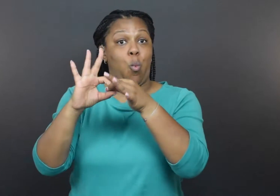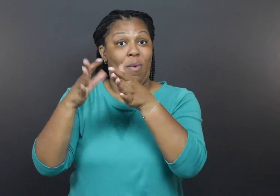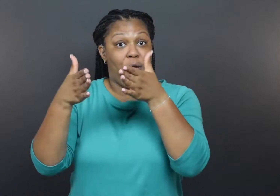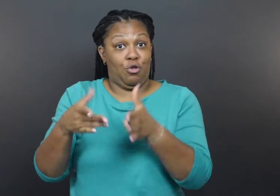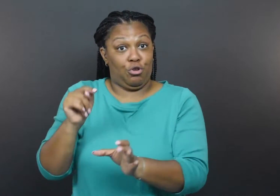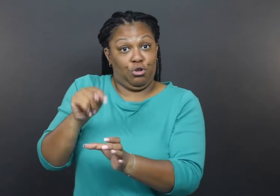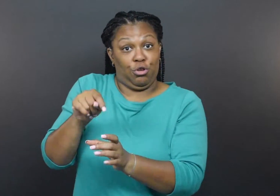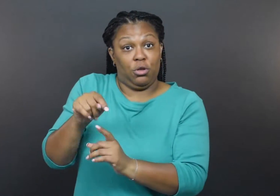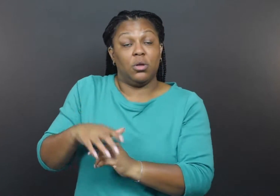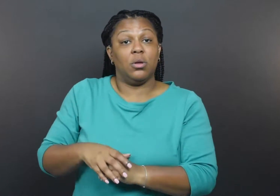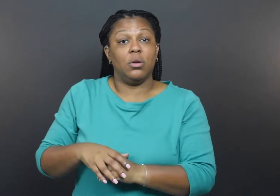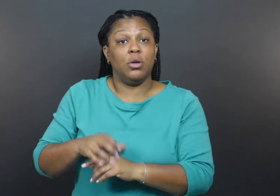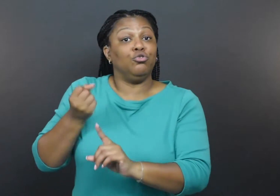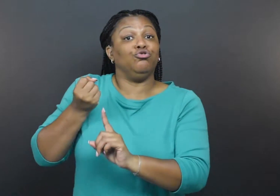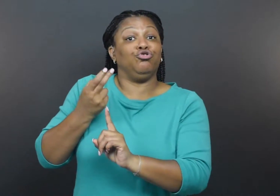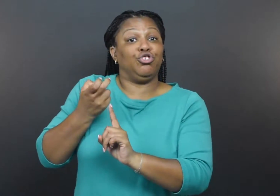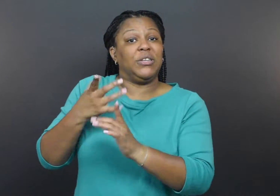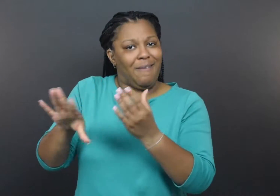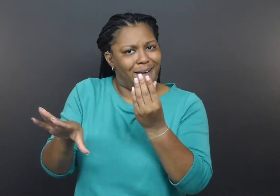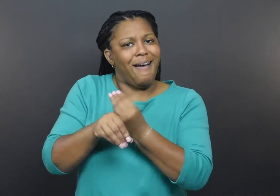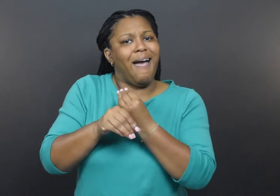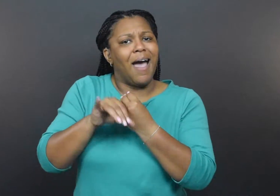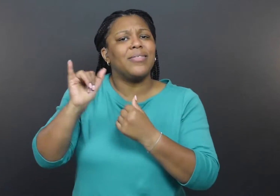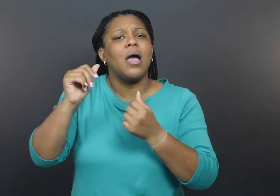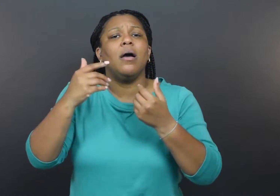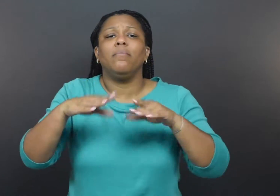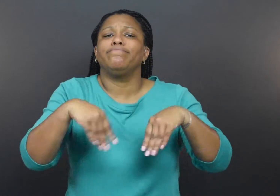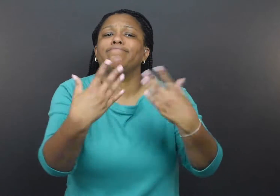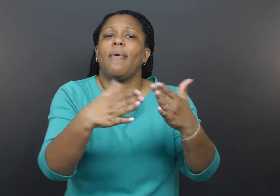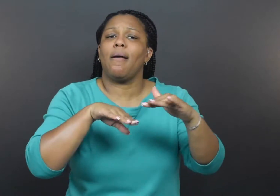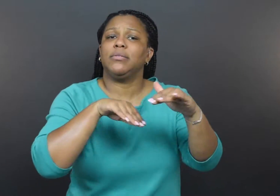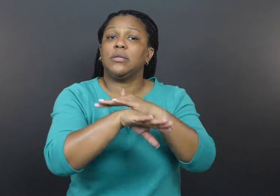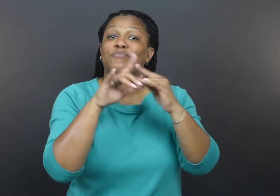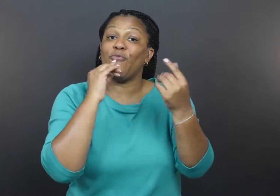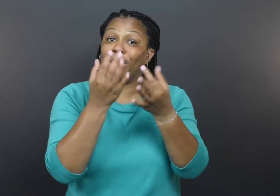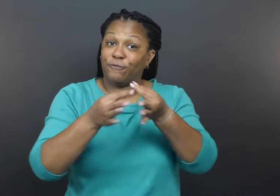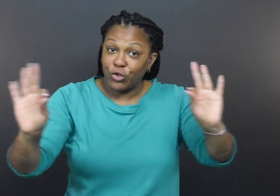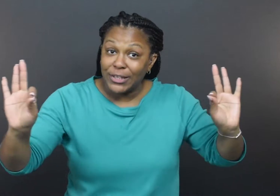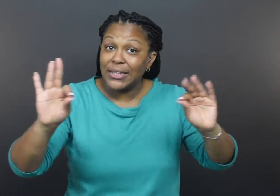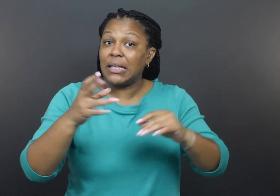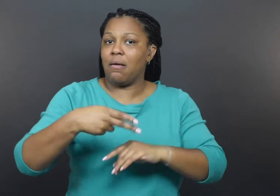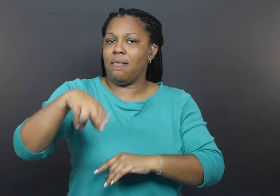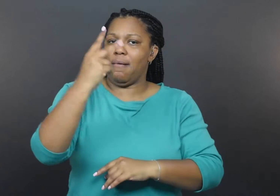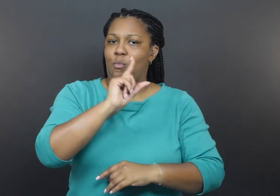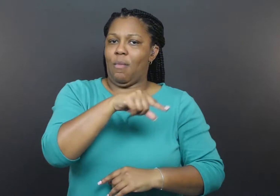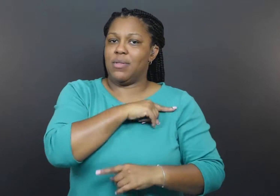added that having access to free high-quality masks is a necessity.